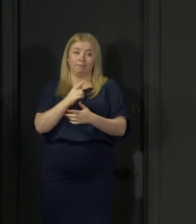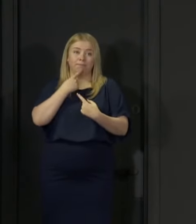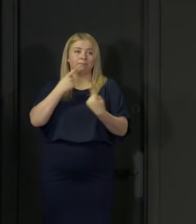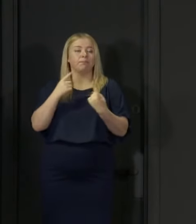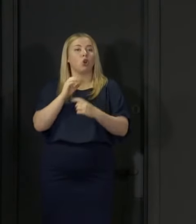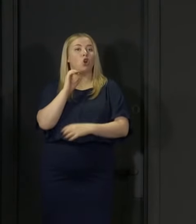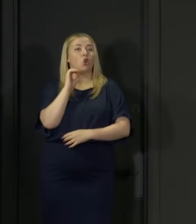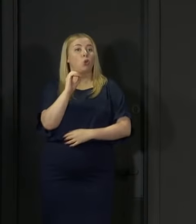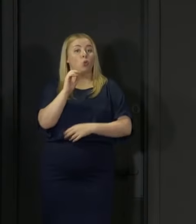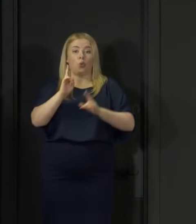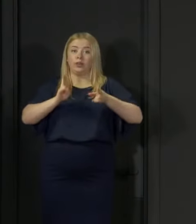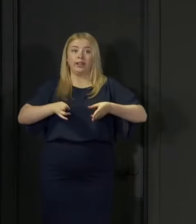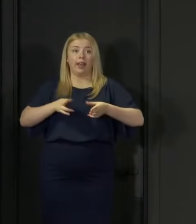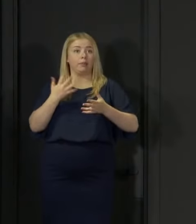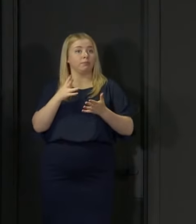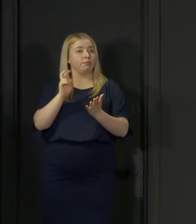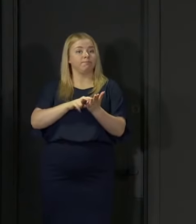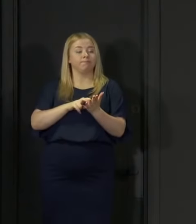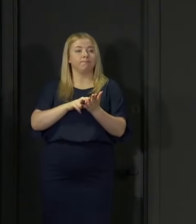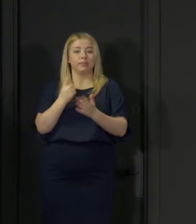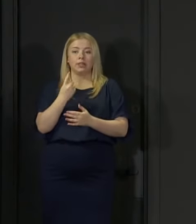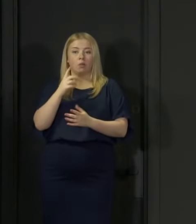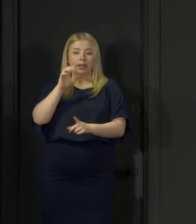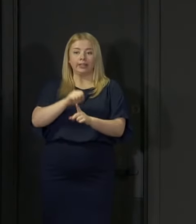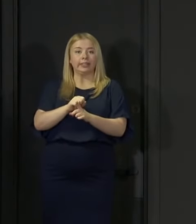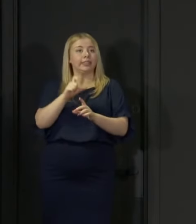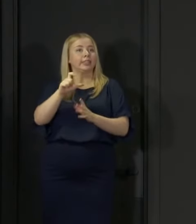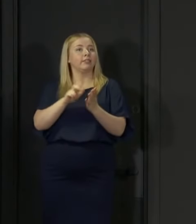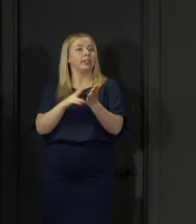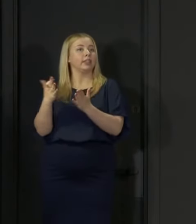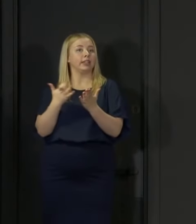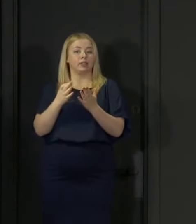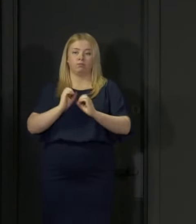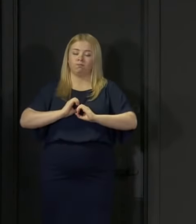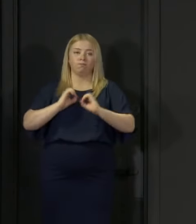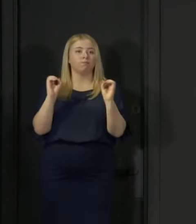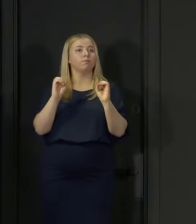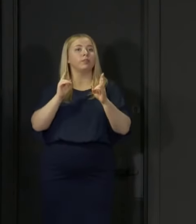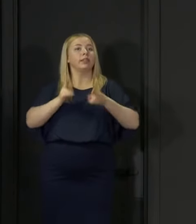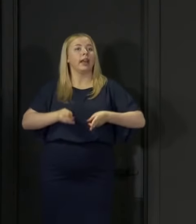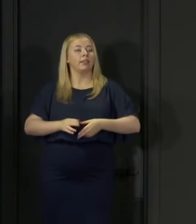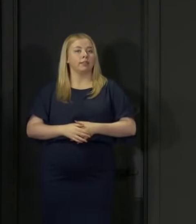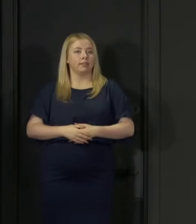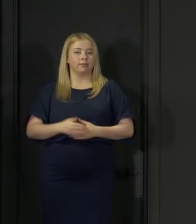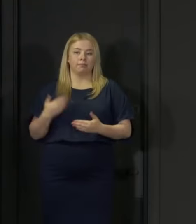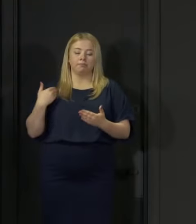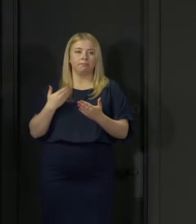were registered of a patient confirmed through a test in the past 28 days as having COVID.